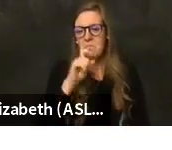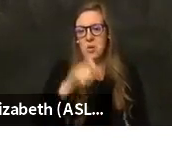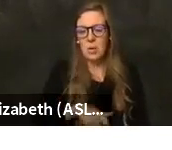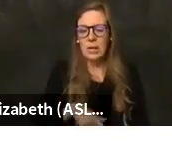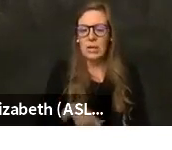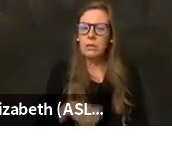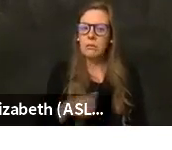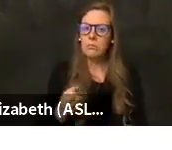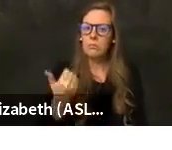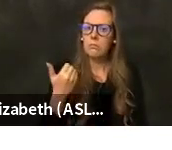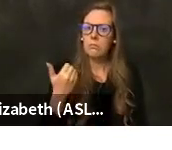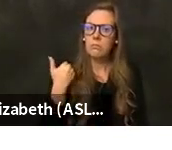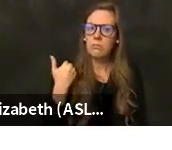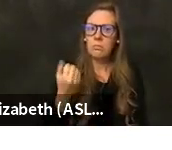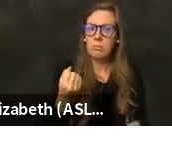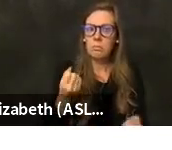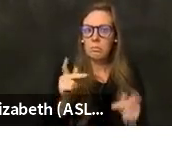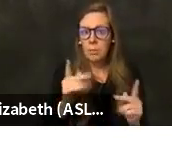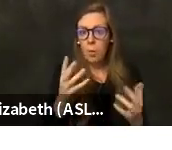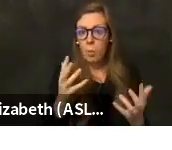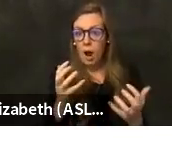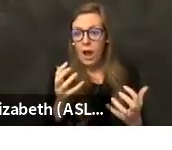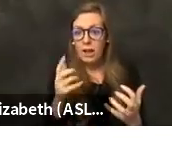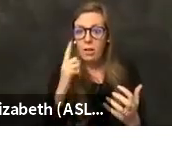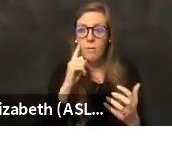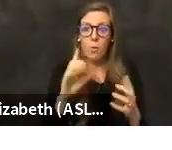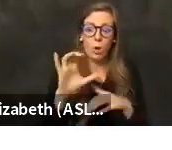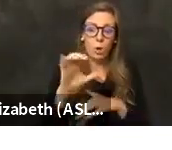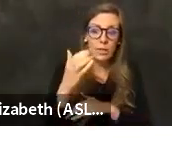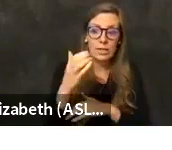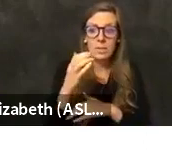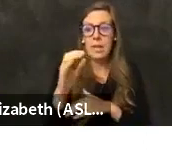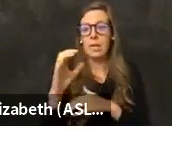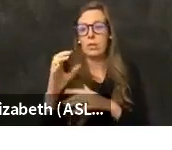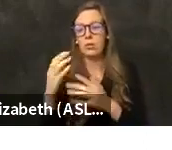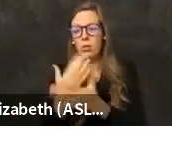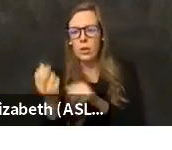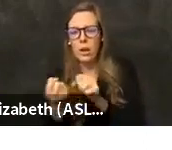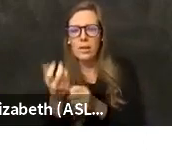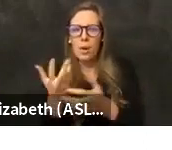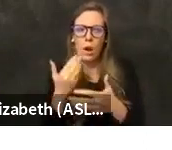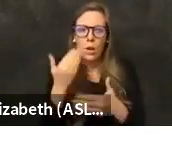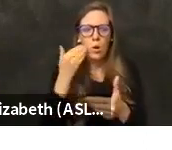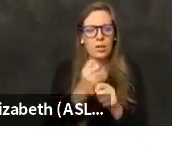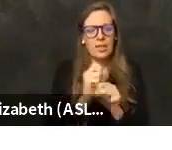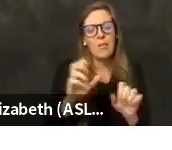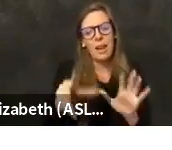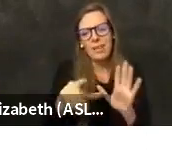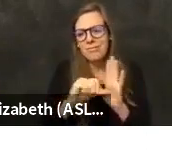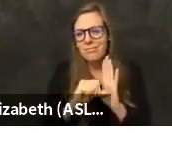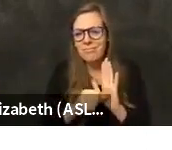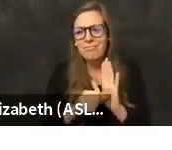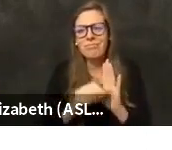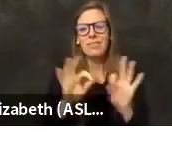tested because of the holidays to ensure that everybody was safe. But I want to underline the importance we continue to get tested, especially if